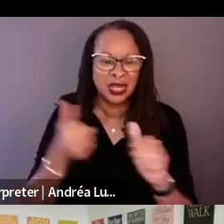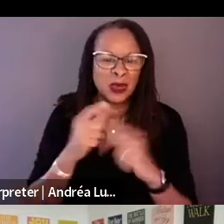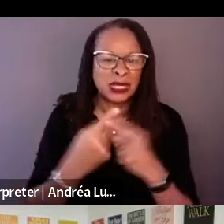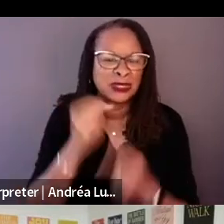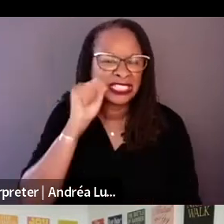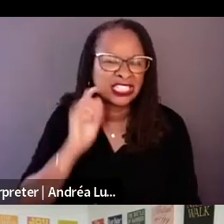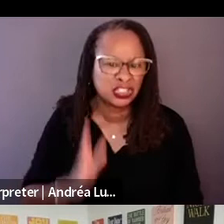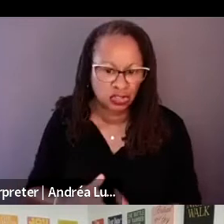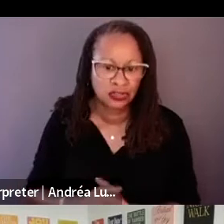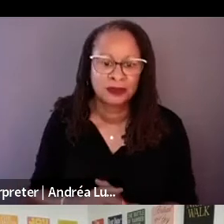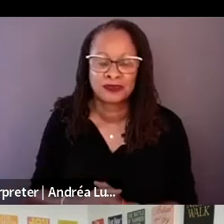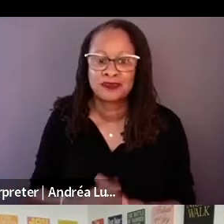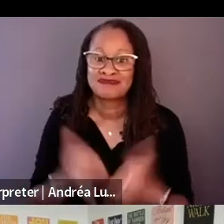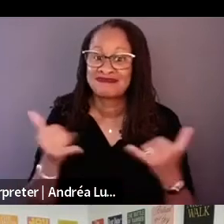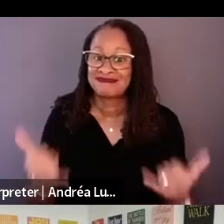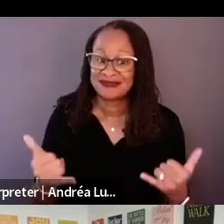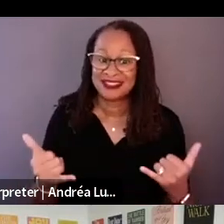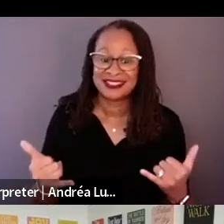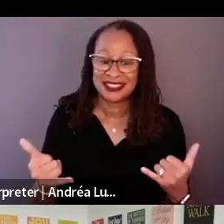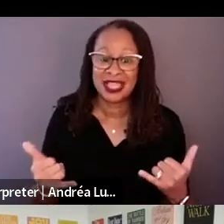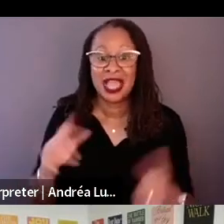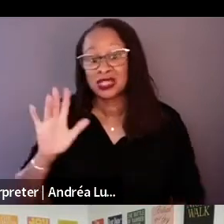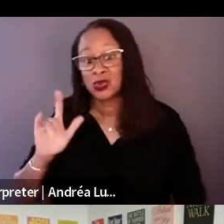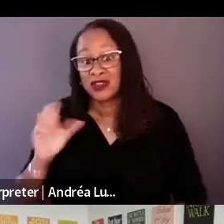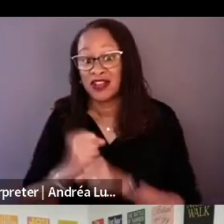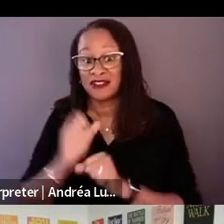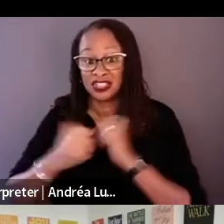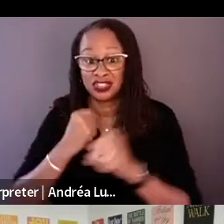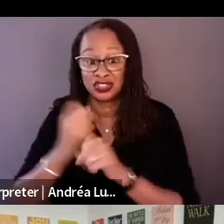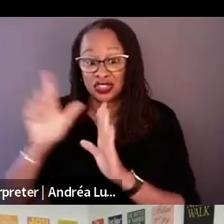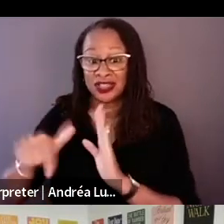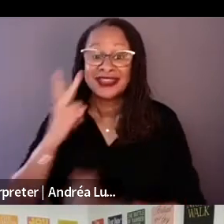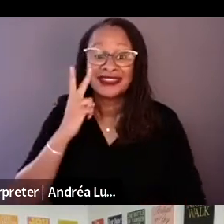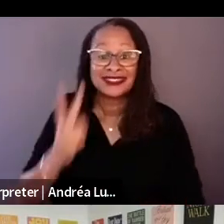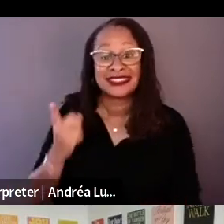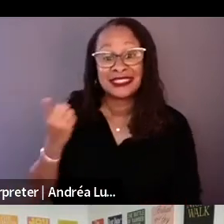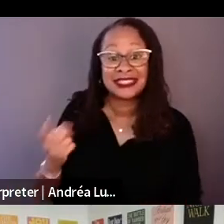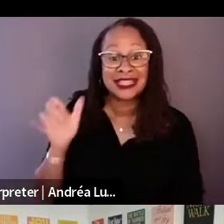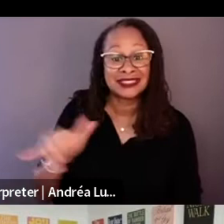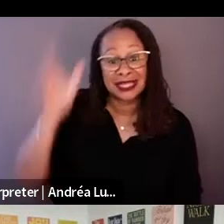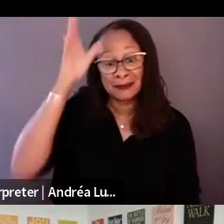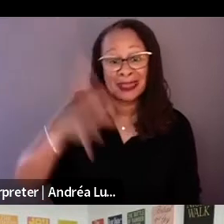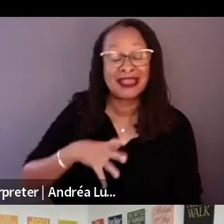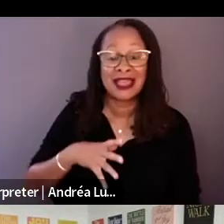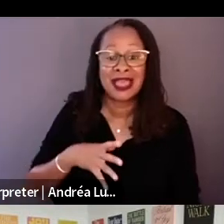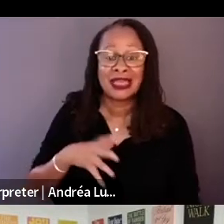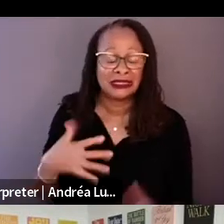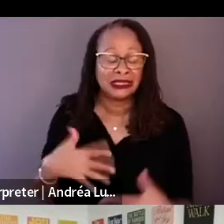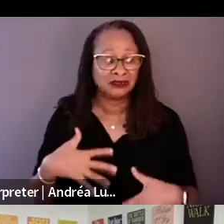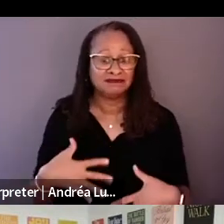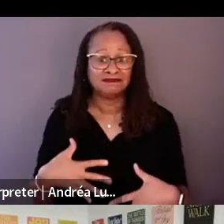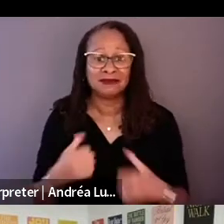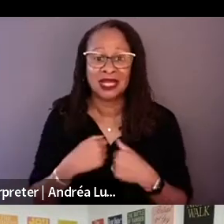that man still kind of trembling as he recalls what happened in his kind of brutal encounter with